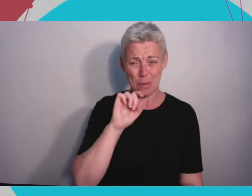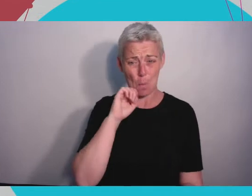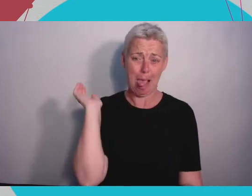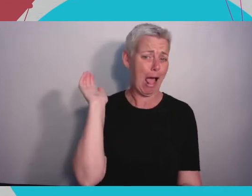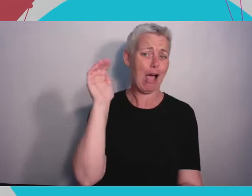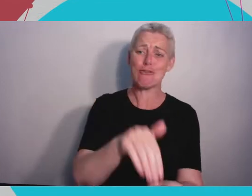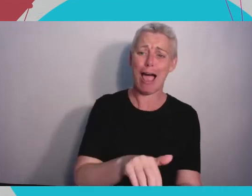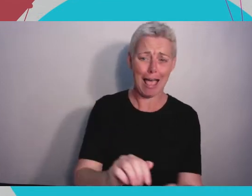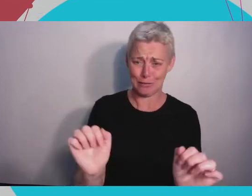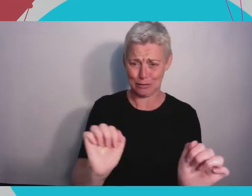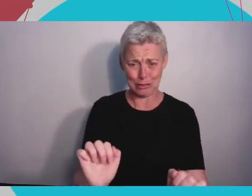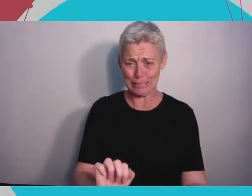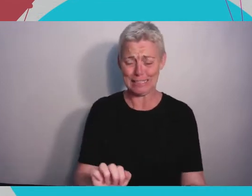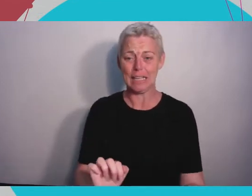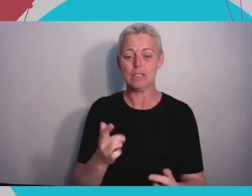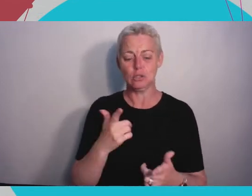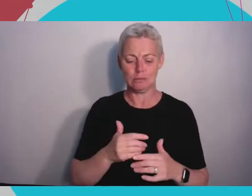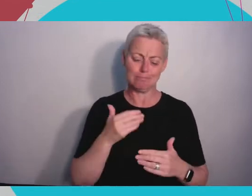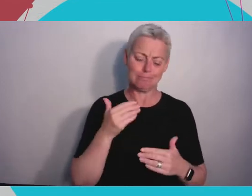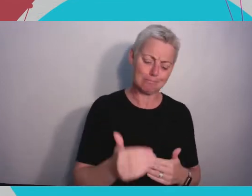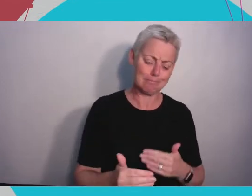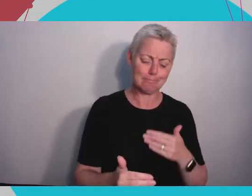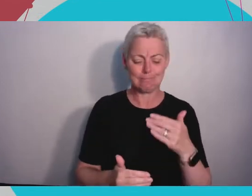step by step.